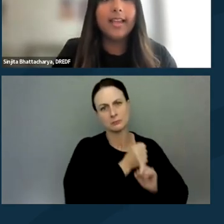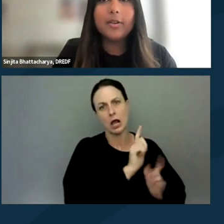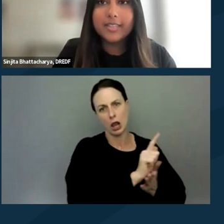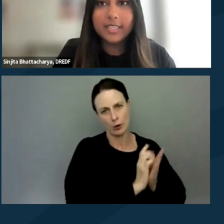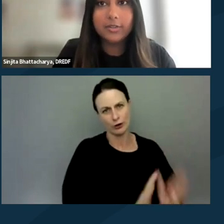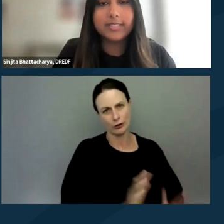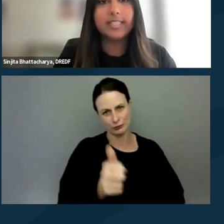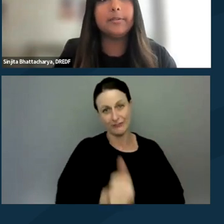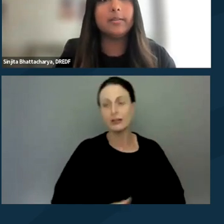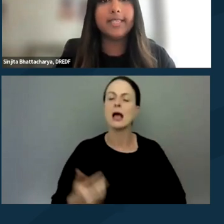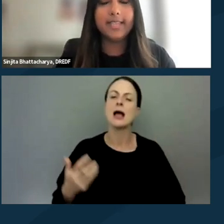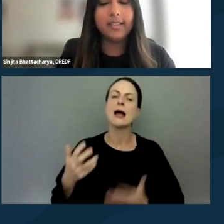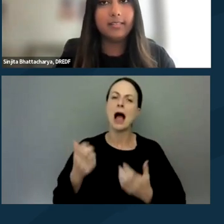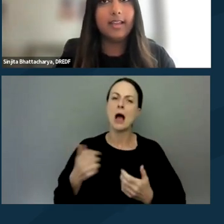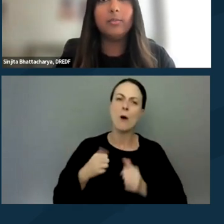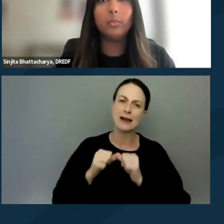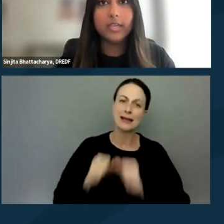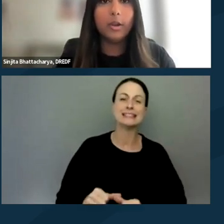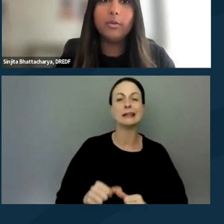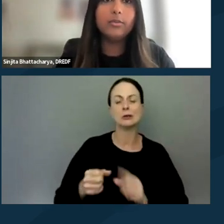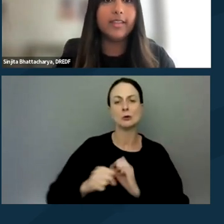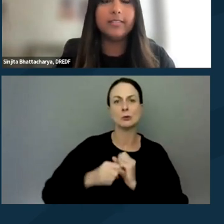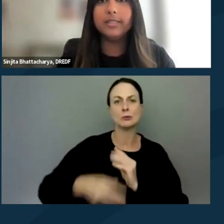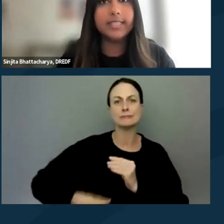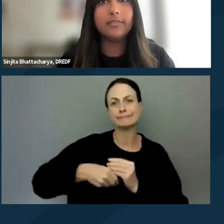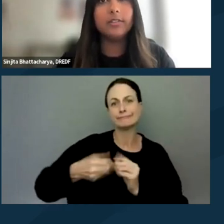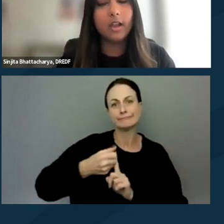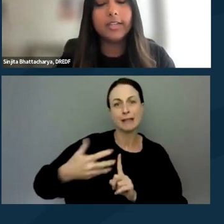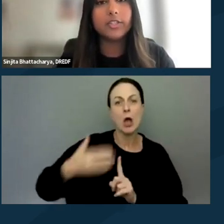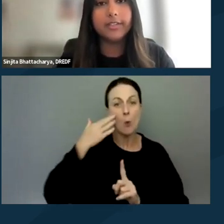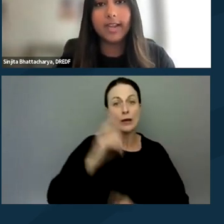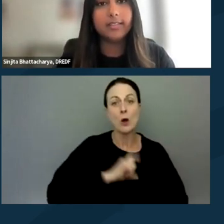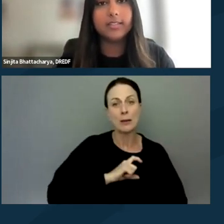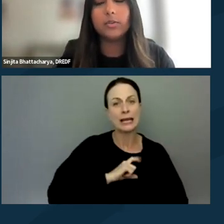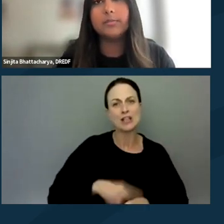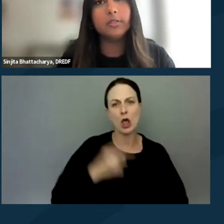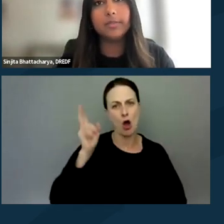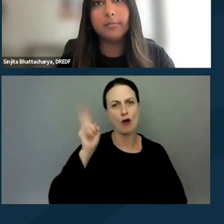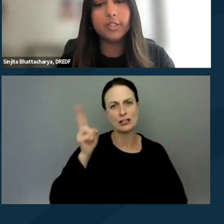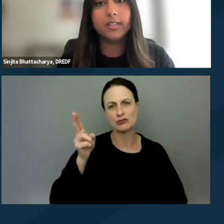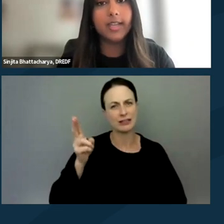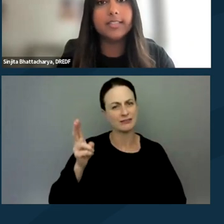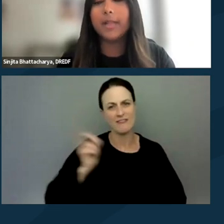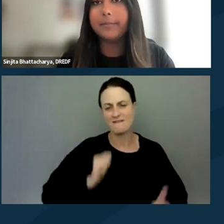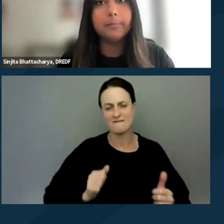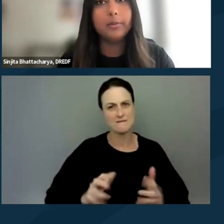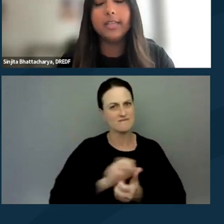And I wanna continue the disclaimer by saying that we know that the police have a long history of violence towards multiply marginalized Black people,